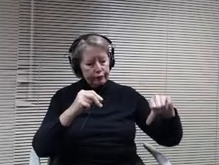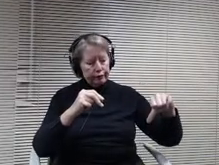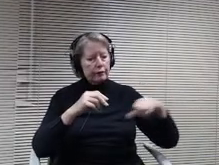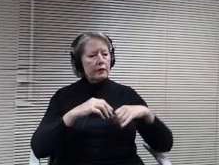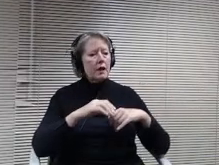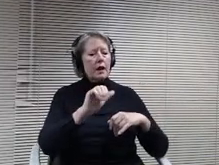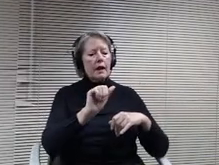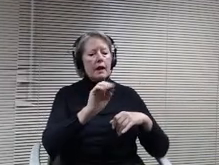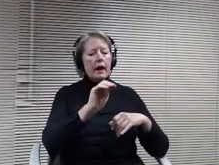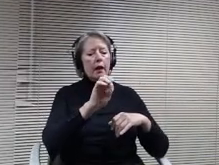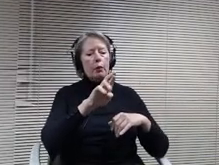Hi.